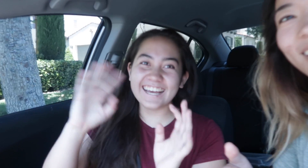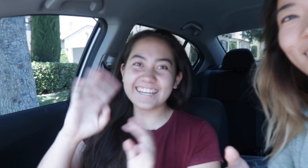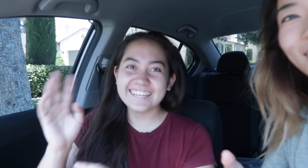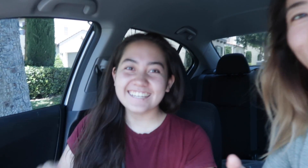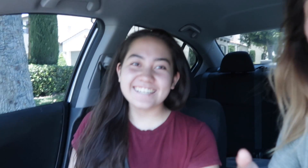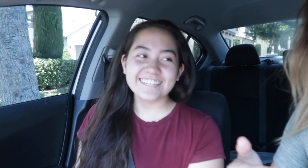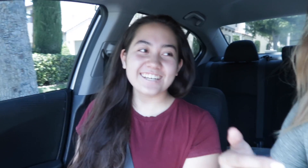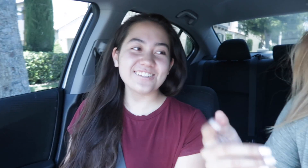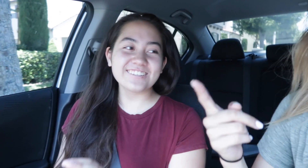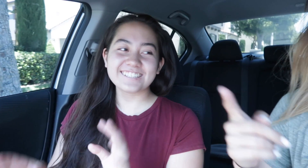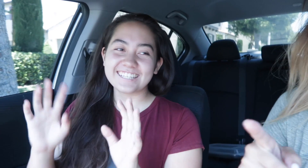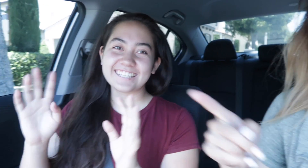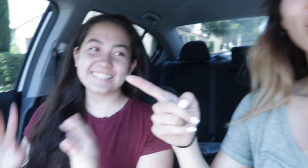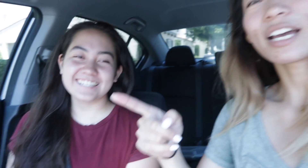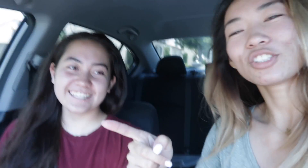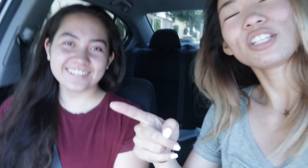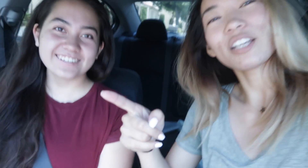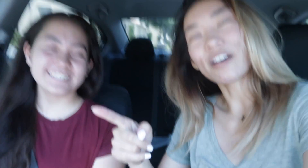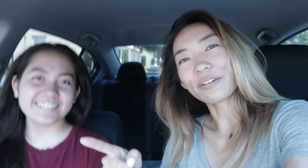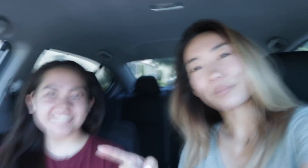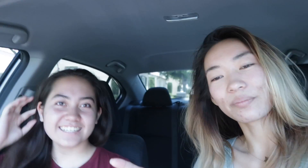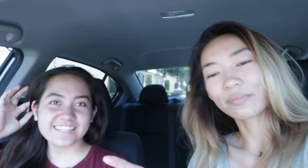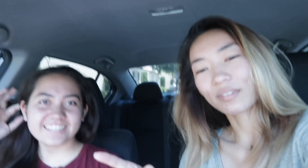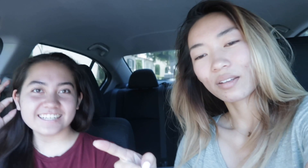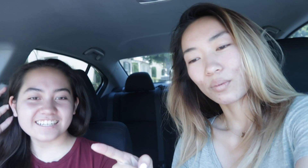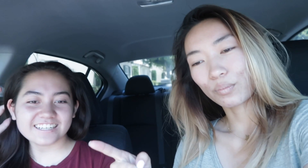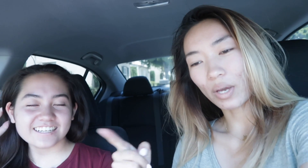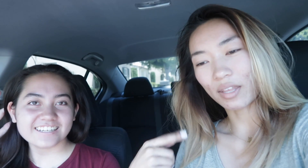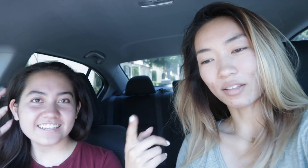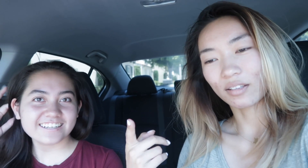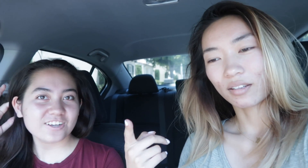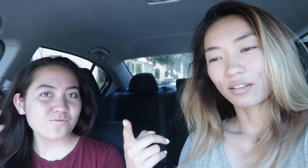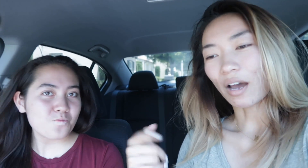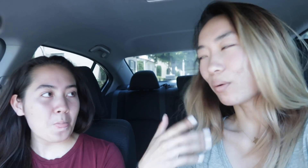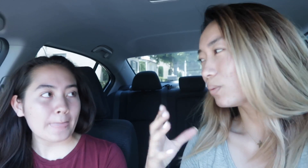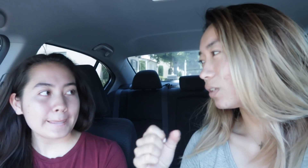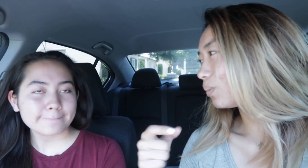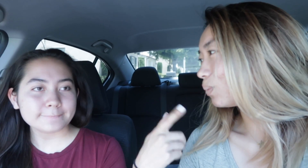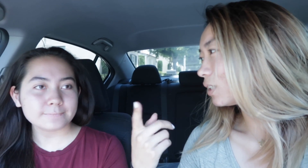hi She actually um. How old were you when we started